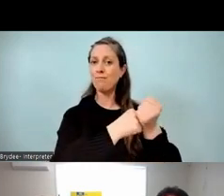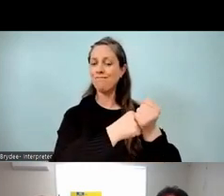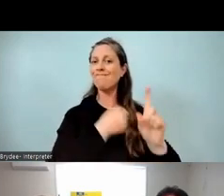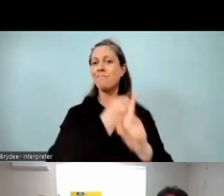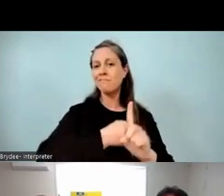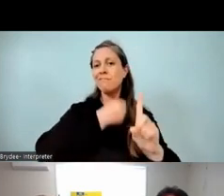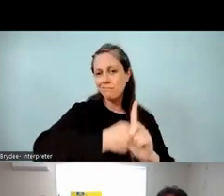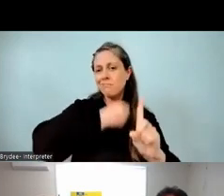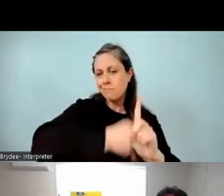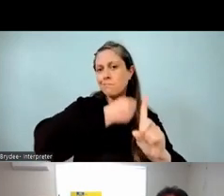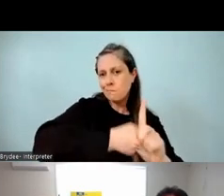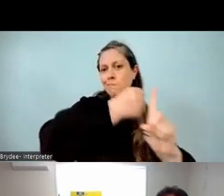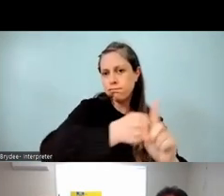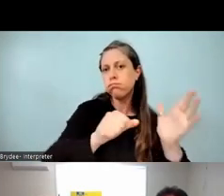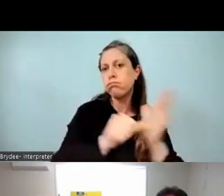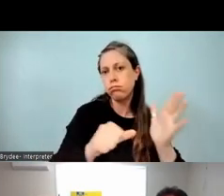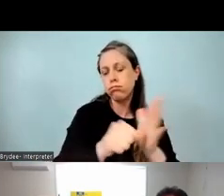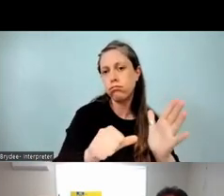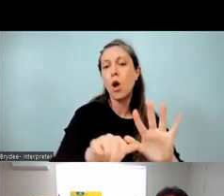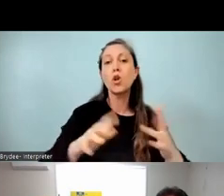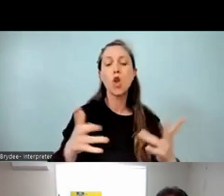And in terms of the kura kaupapa that's closest to us,